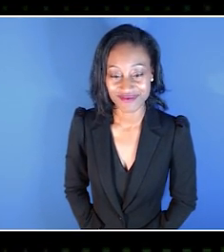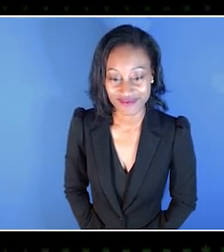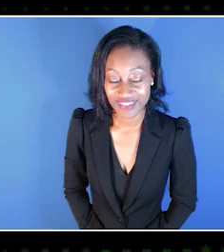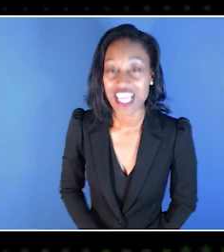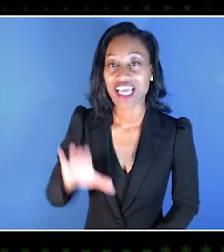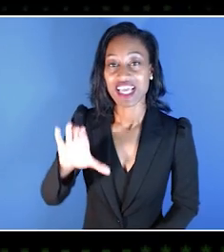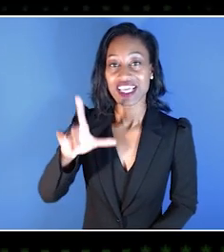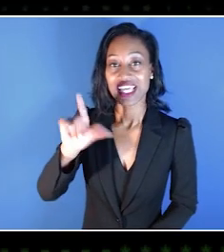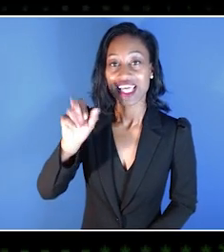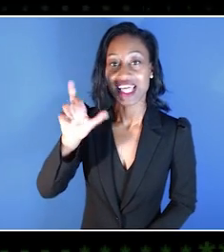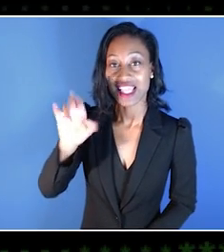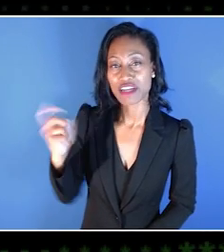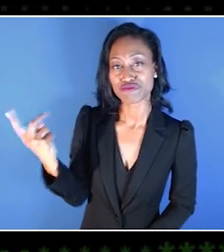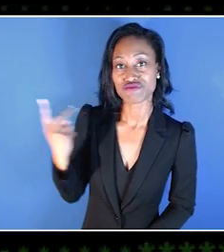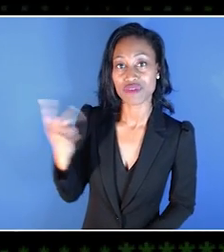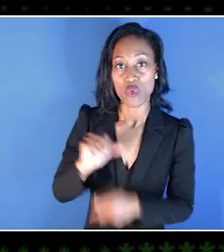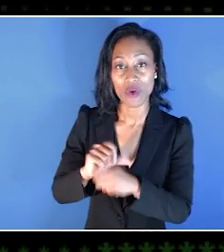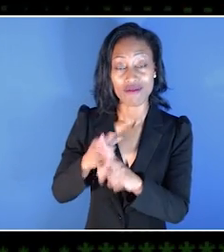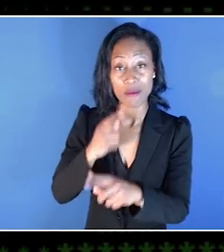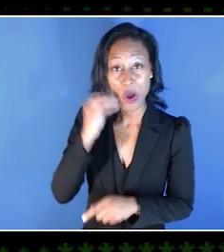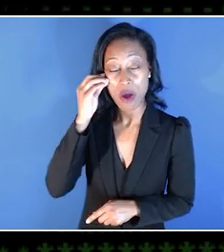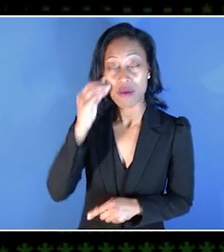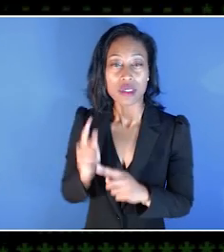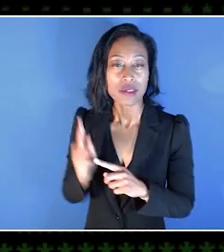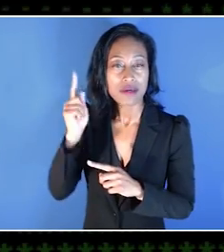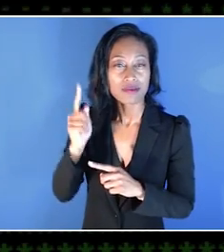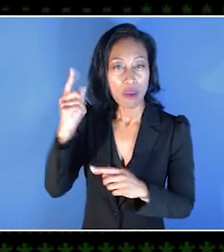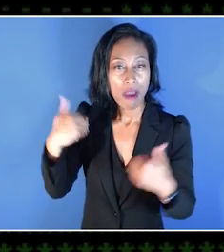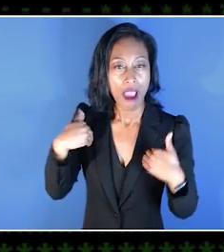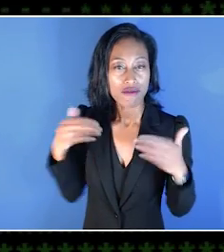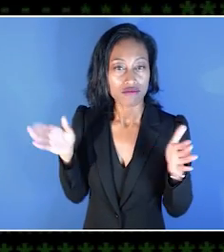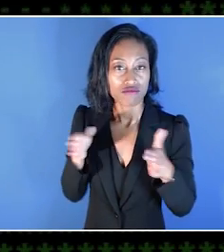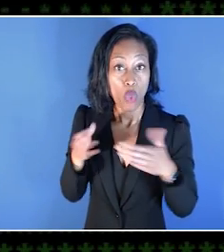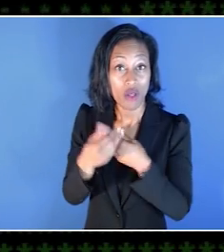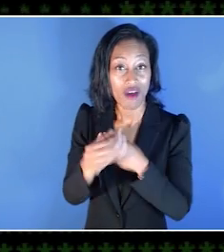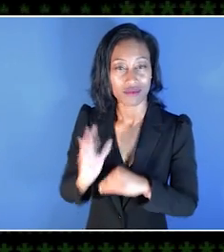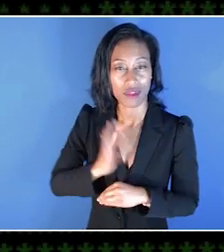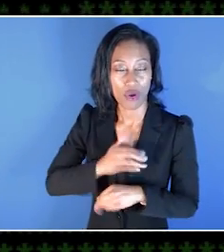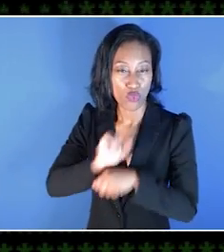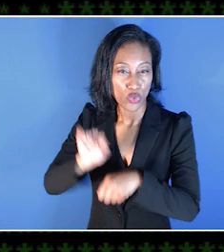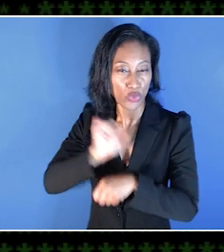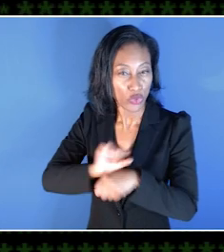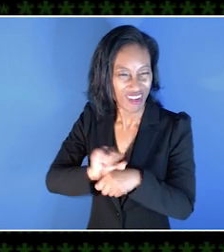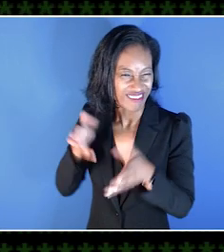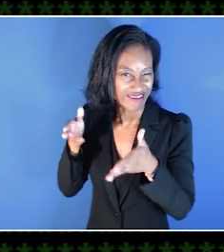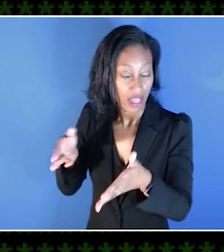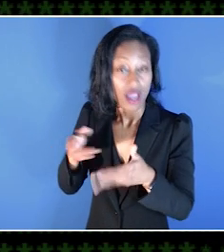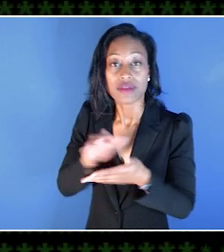Clare and I work from home. We have a small office upstairs where we do all of our work from. So nice, nice experience.